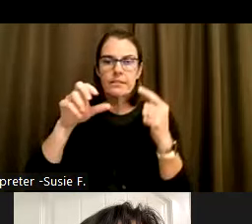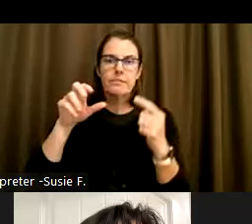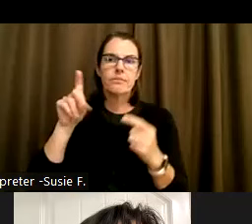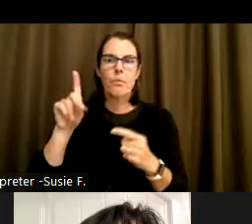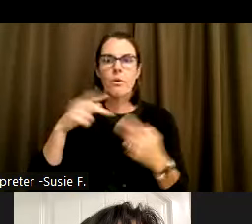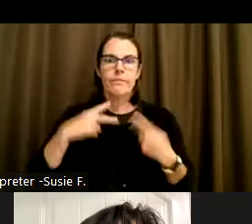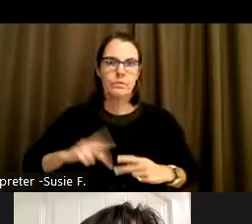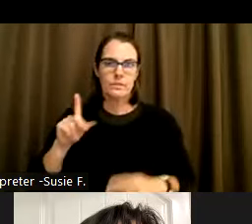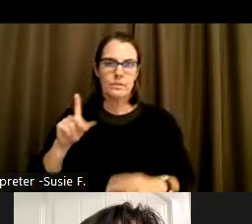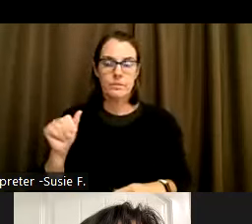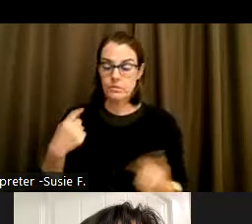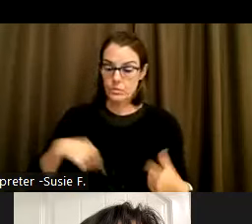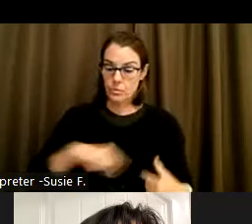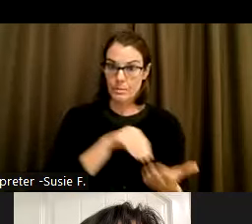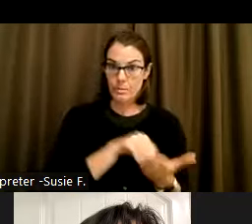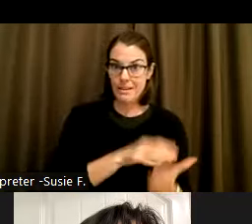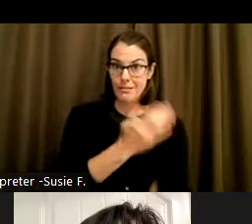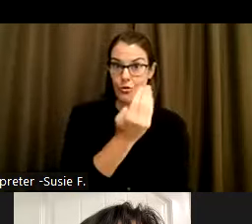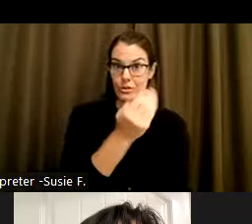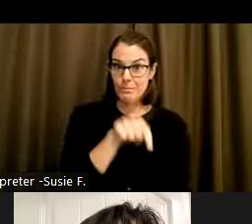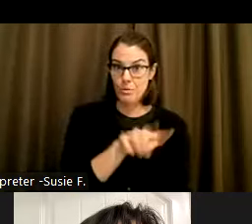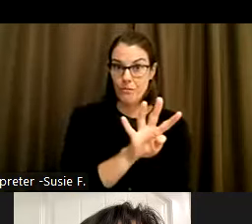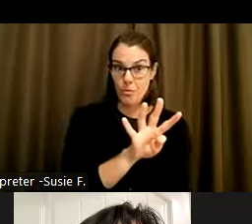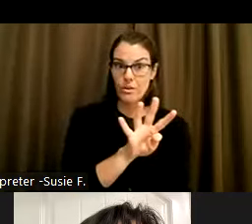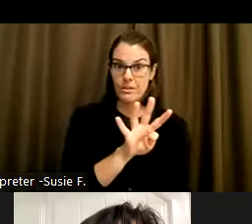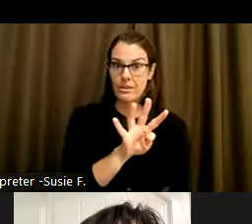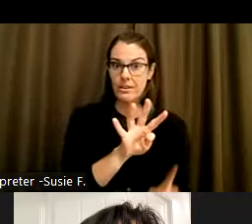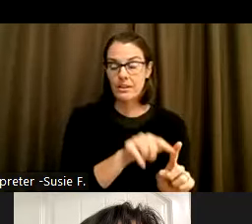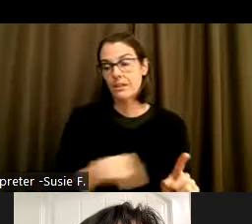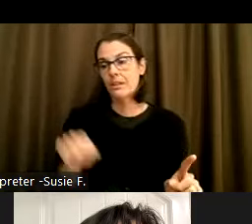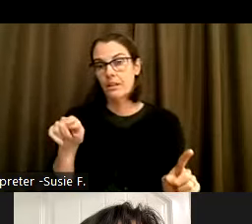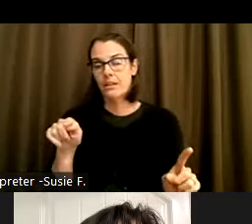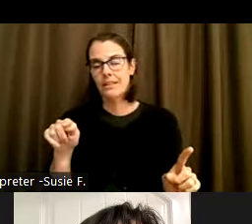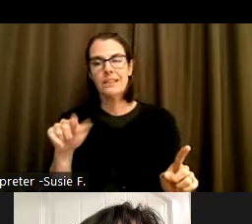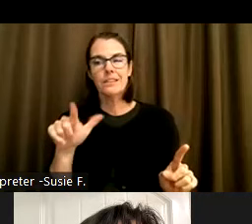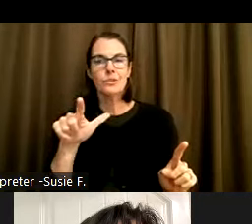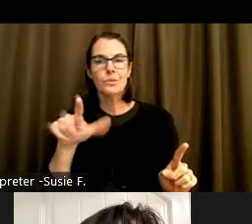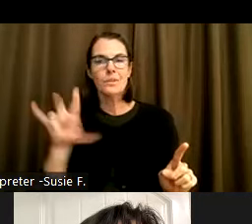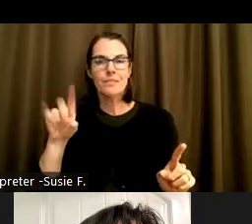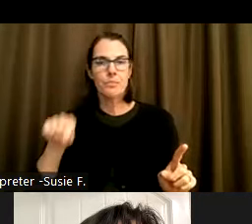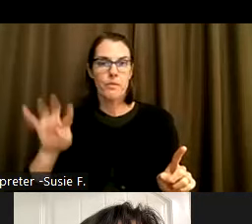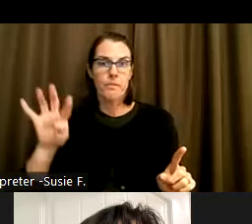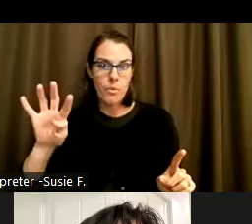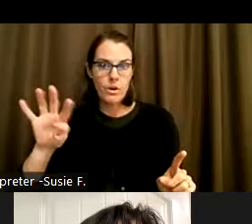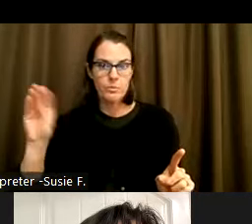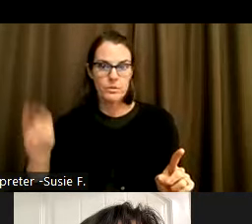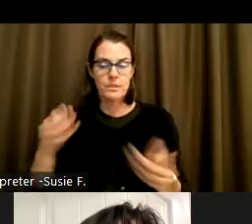we have 14.4% as of 2021, that 27.4% of the general Oregon